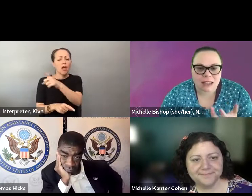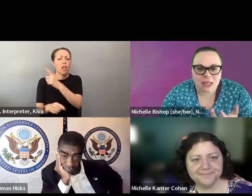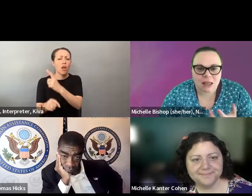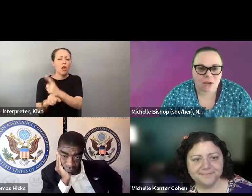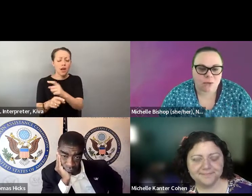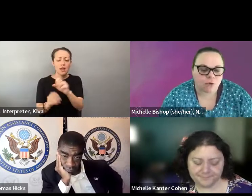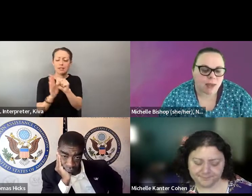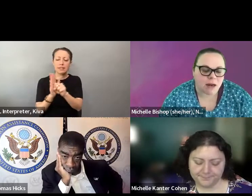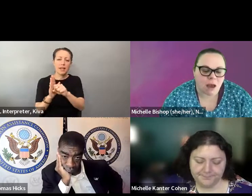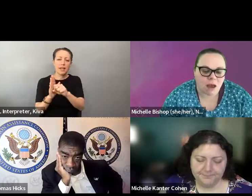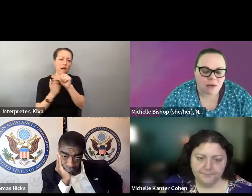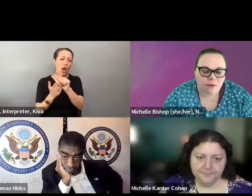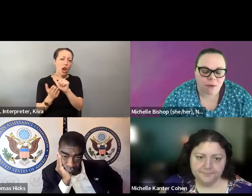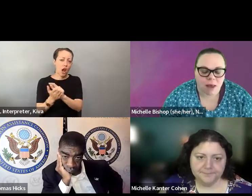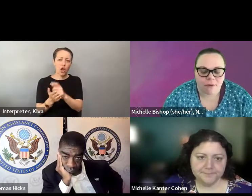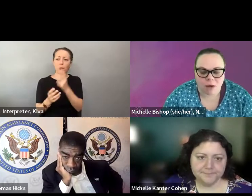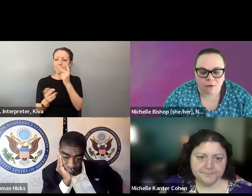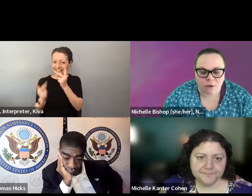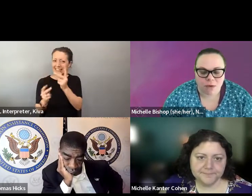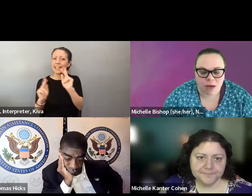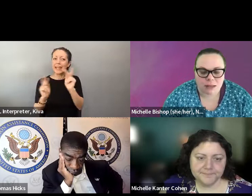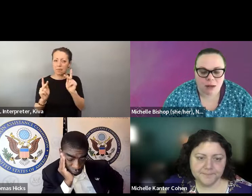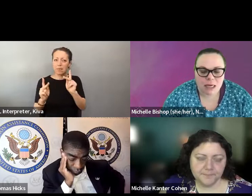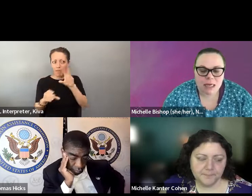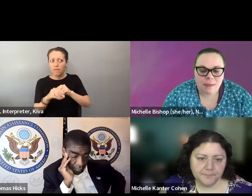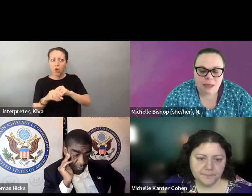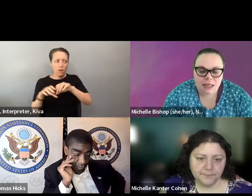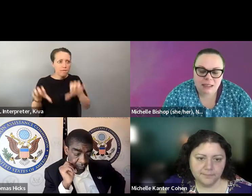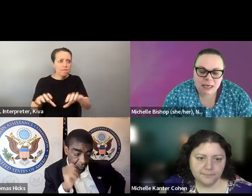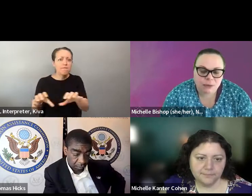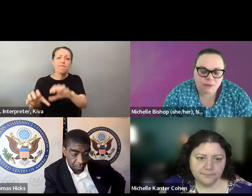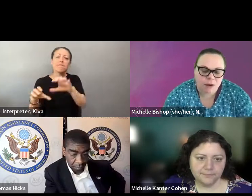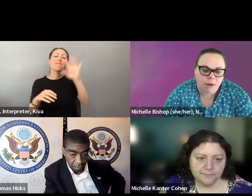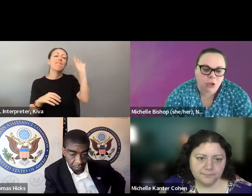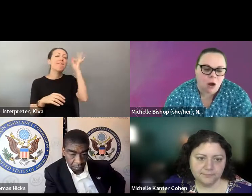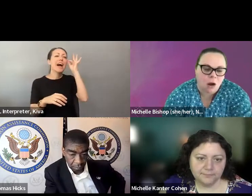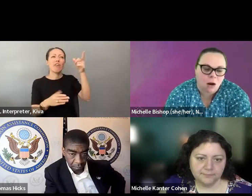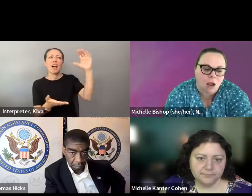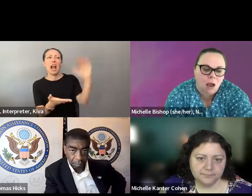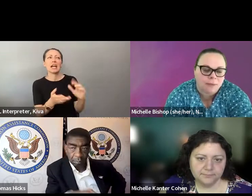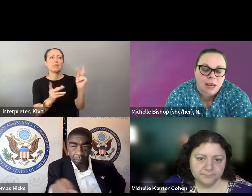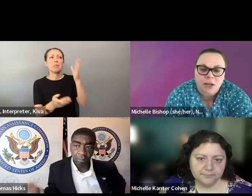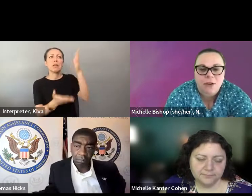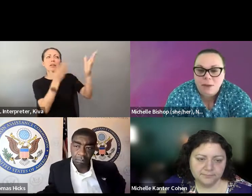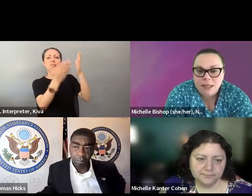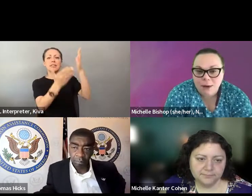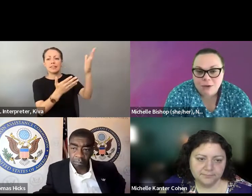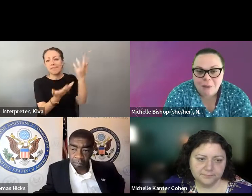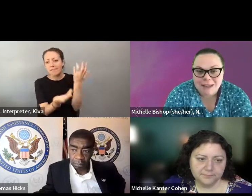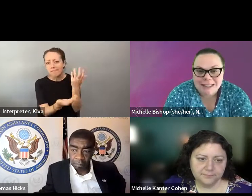Thank you. Michelle. The the only things I wanted to add to that in terms of like starting from stuff law, because Michelle's right. , starting with state law, because Michelle's right, that 's where the action is right now. We're not receiving a lot of movement at the federal level on voting rights law be,